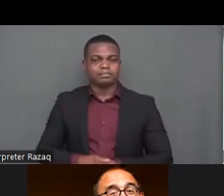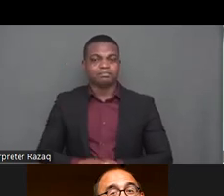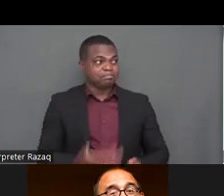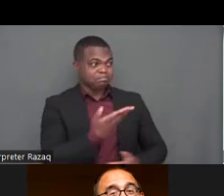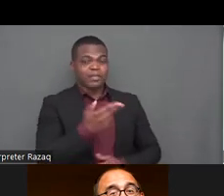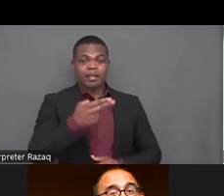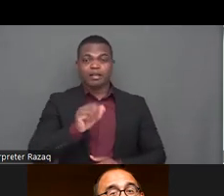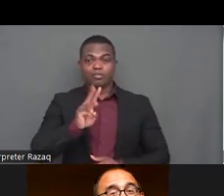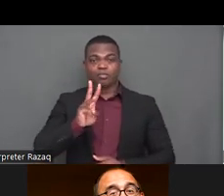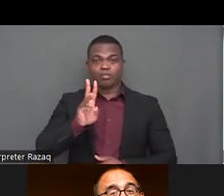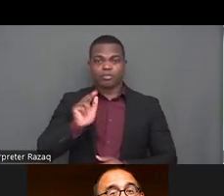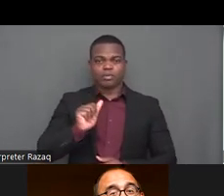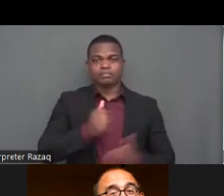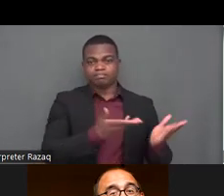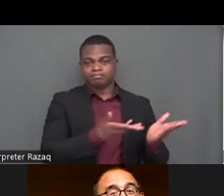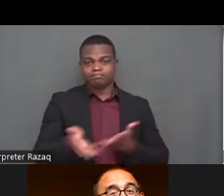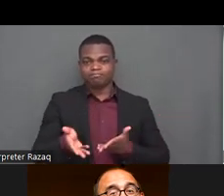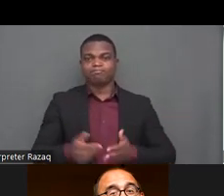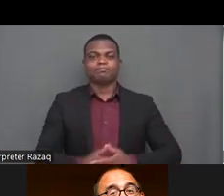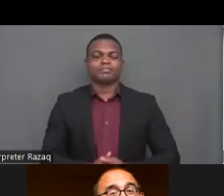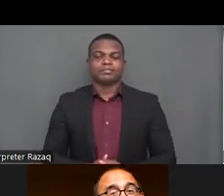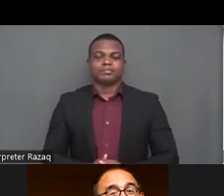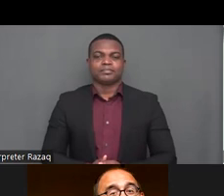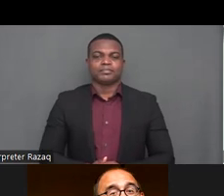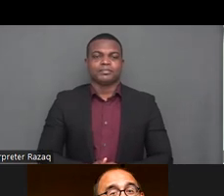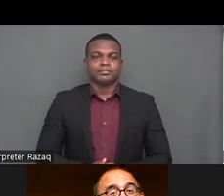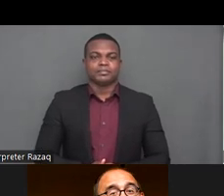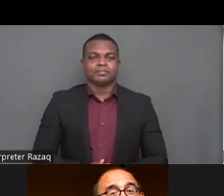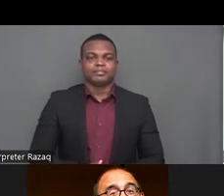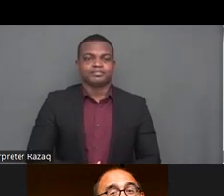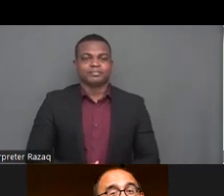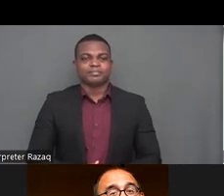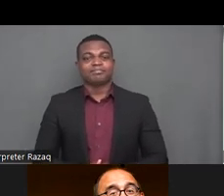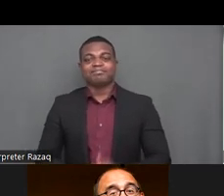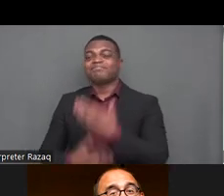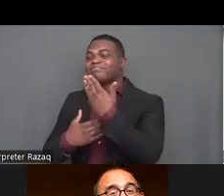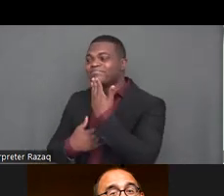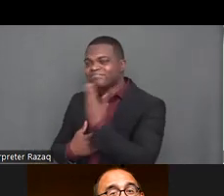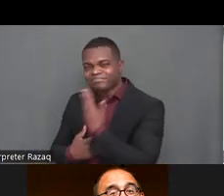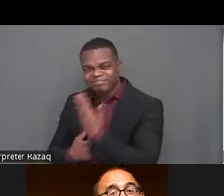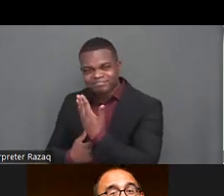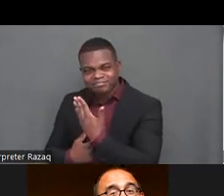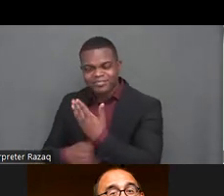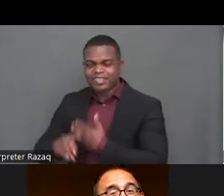thank you very much lettering good morning good afternoon good evening everyone thank you very